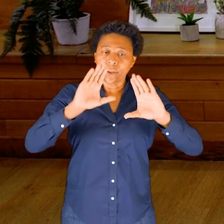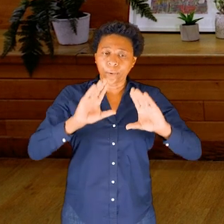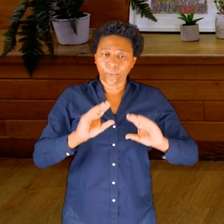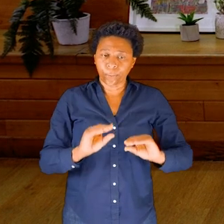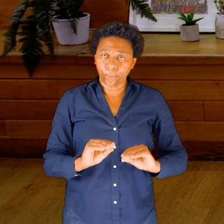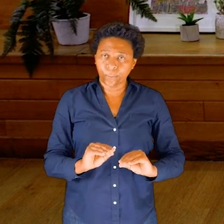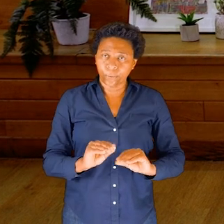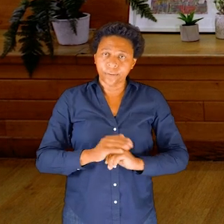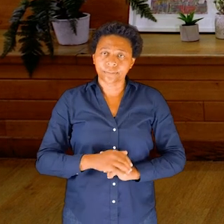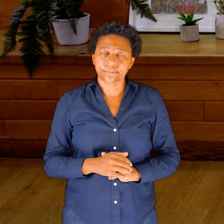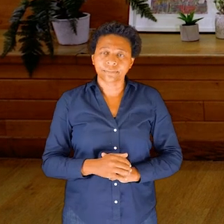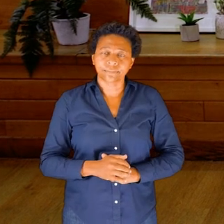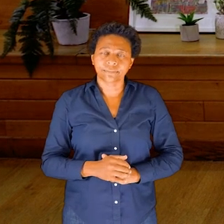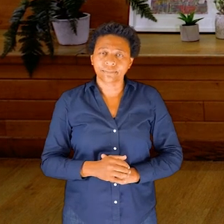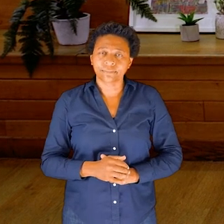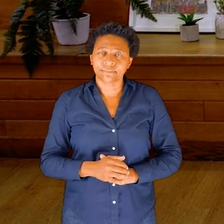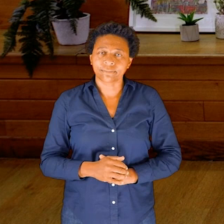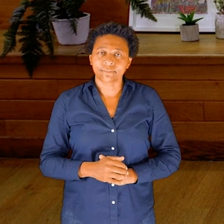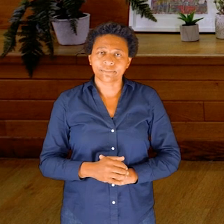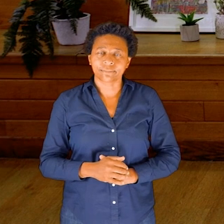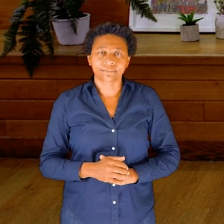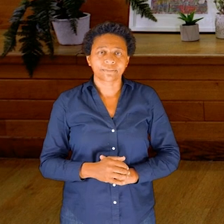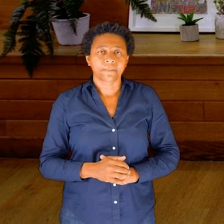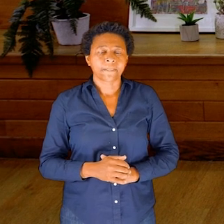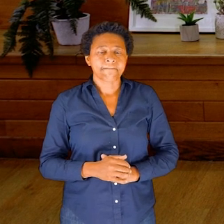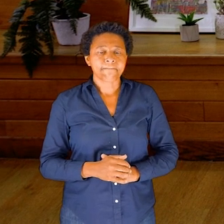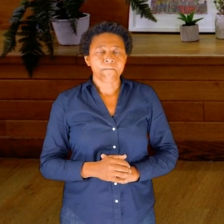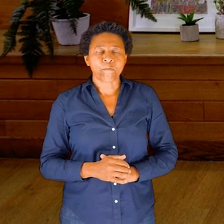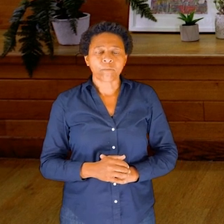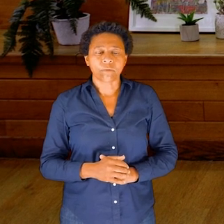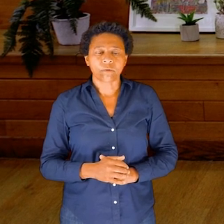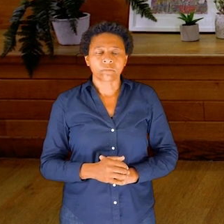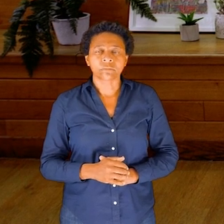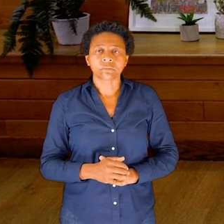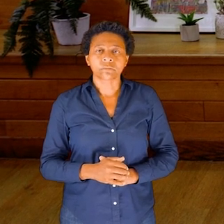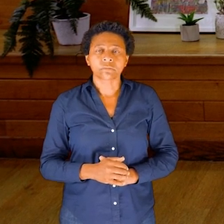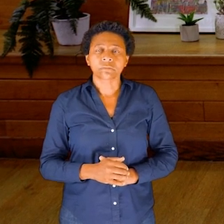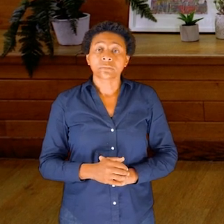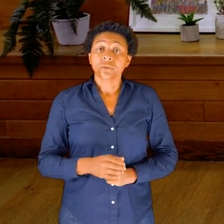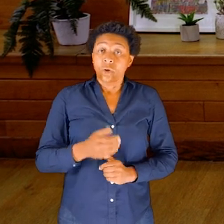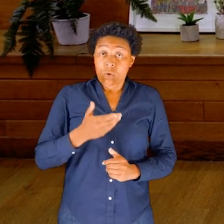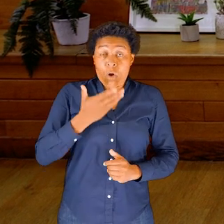And so there is—to give a bit more information, the brain inside the